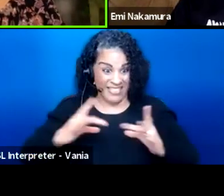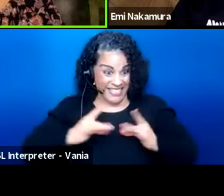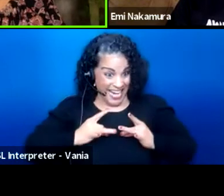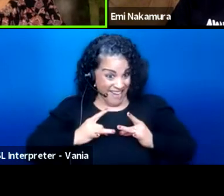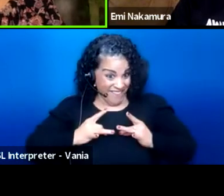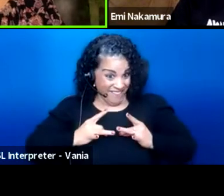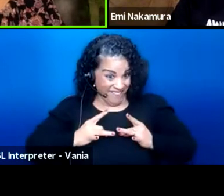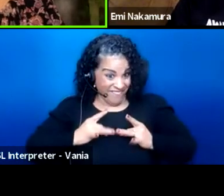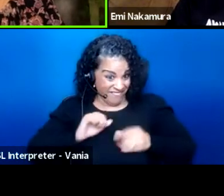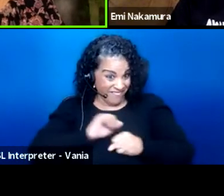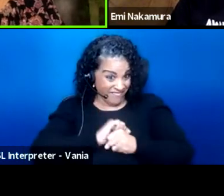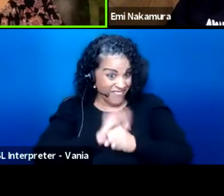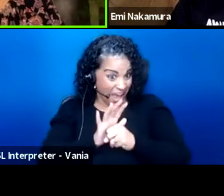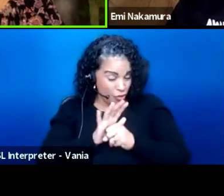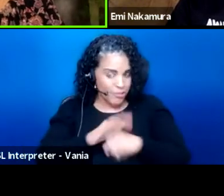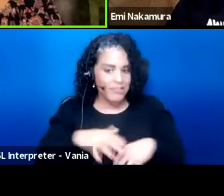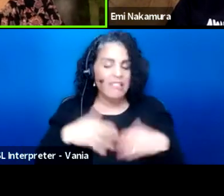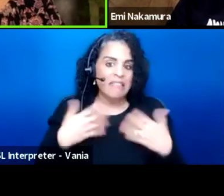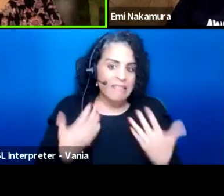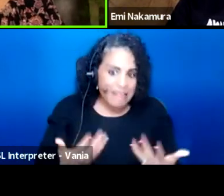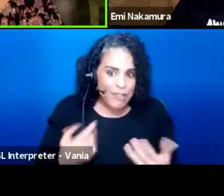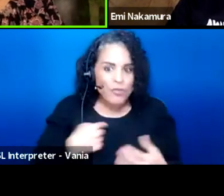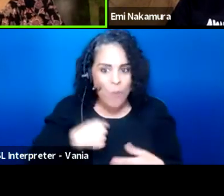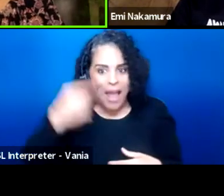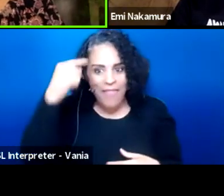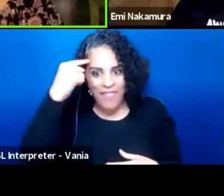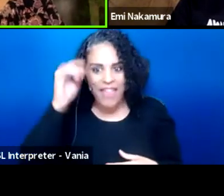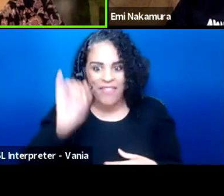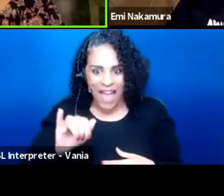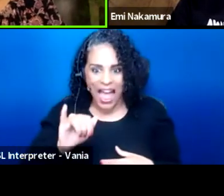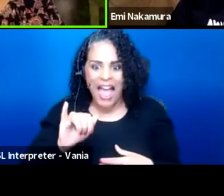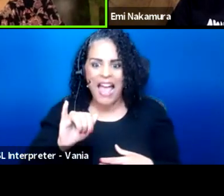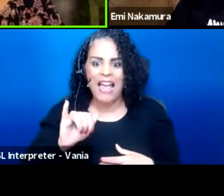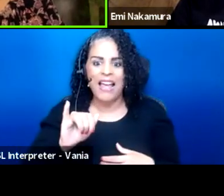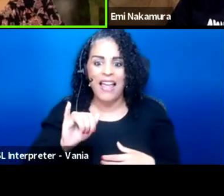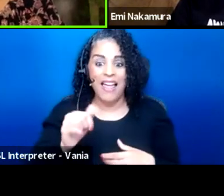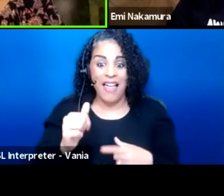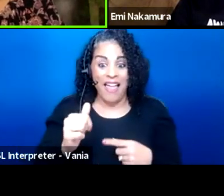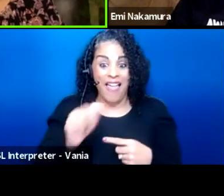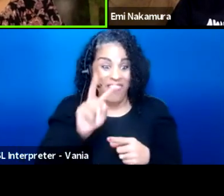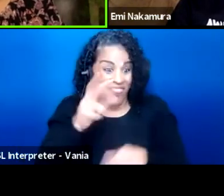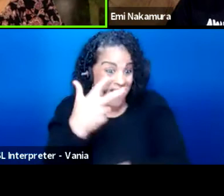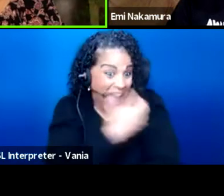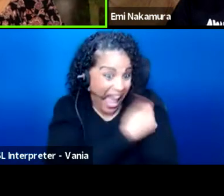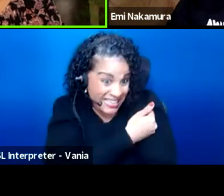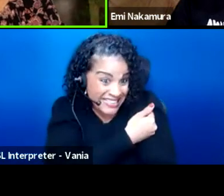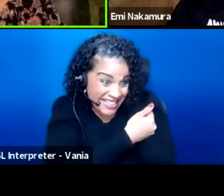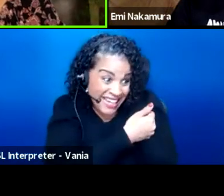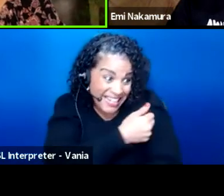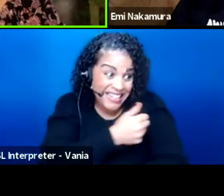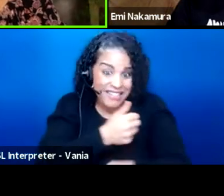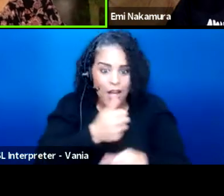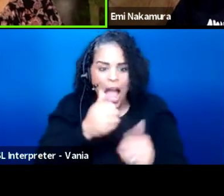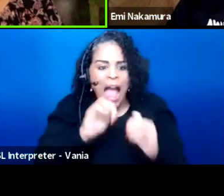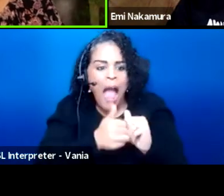so I think that the vaccine, the way the vaccine will be played out in terms of